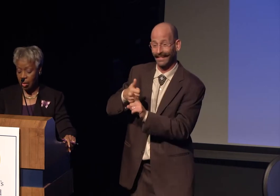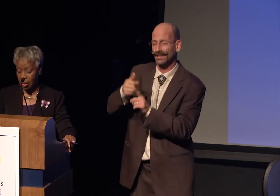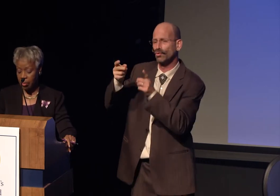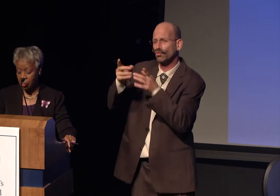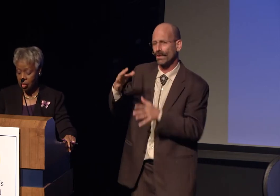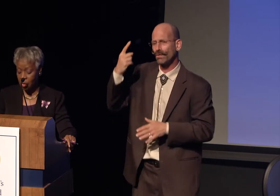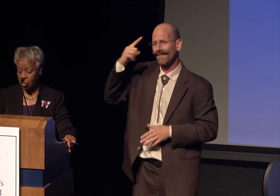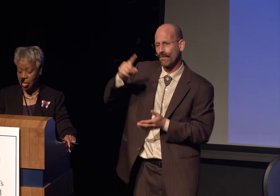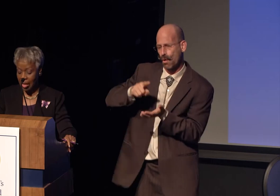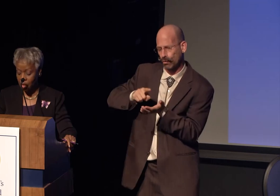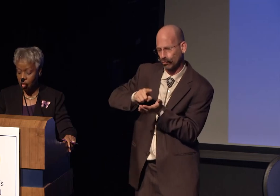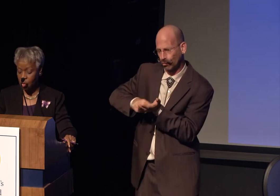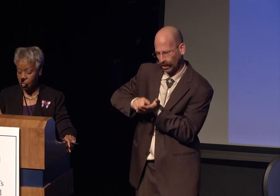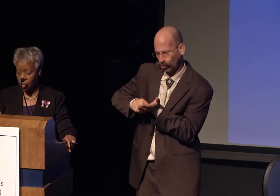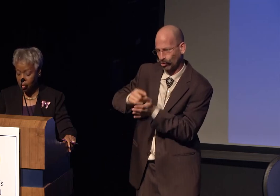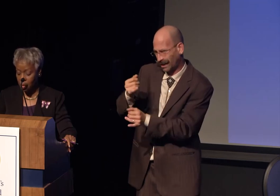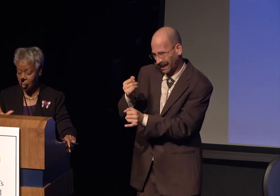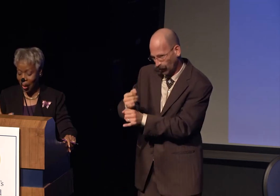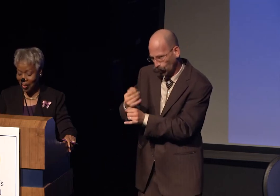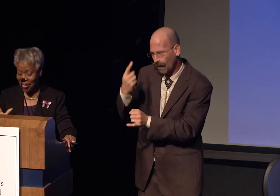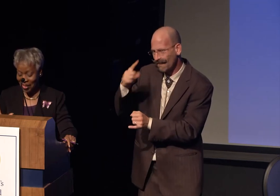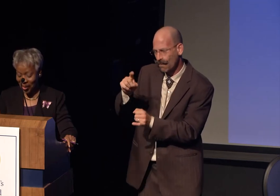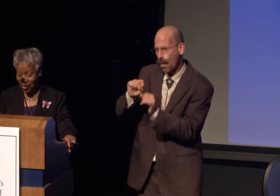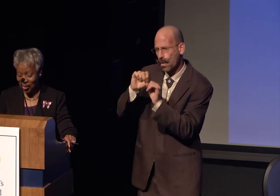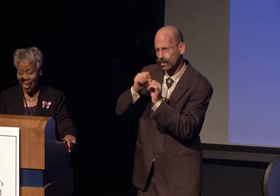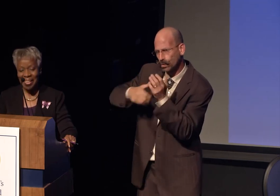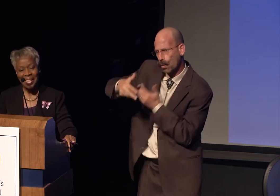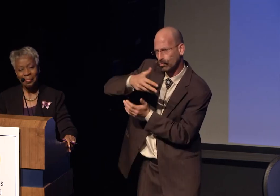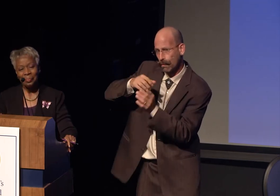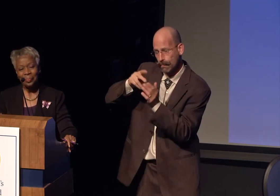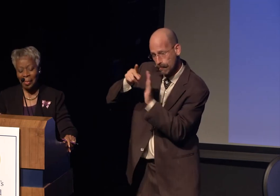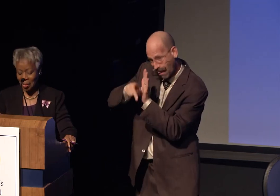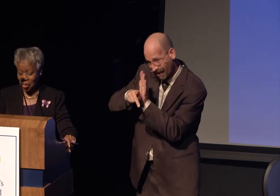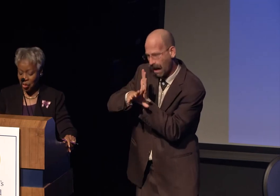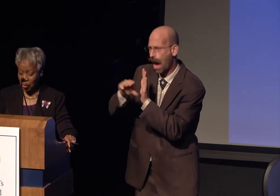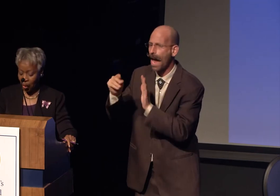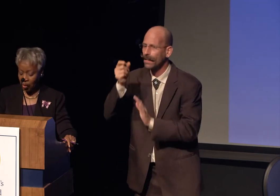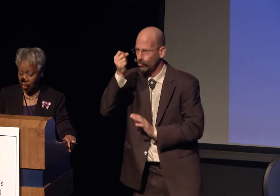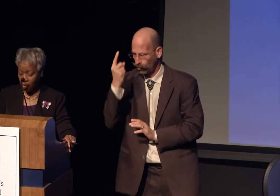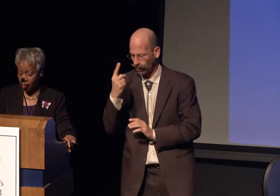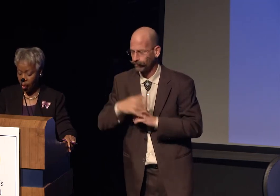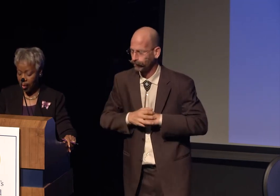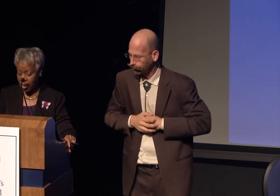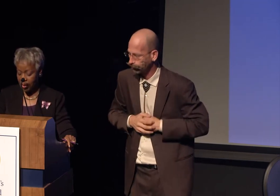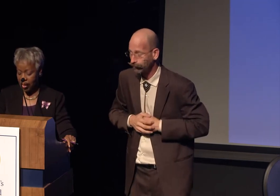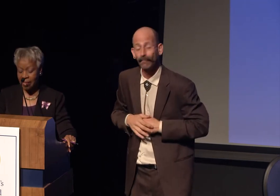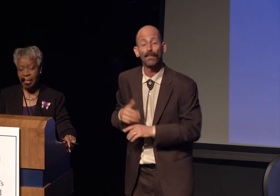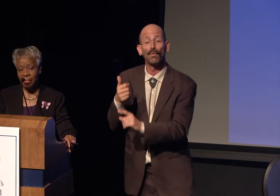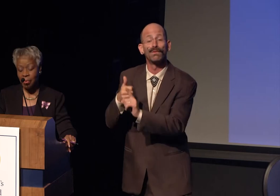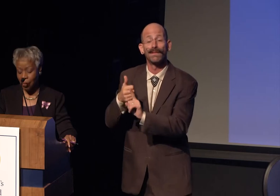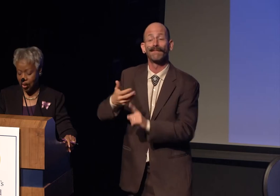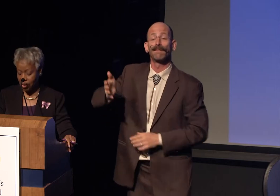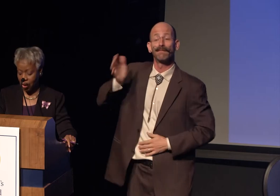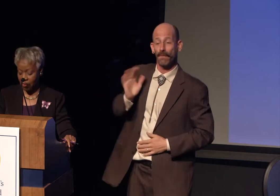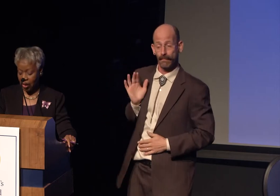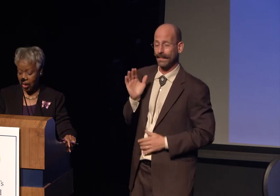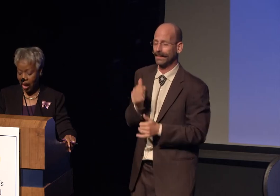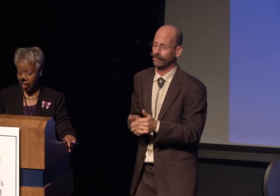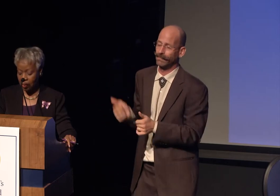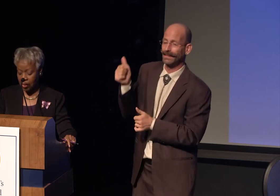at the Research Institute for Social Policy and Understanding. She was also formerly the Executive Director